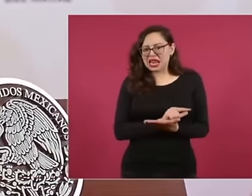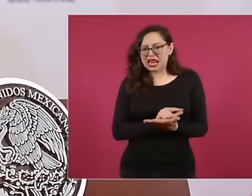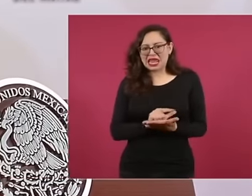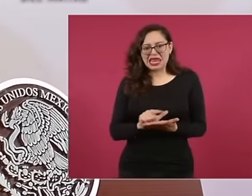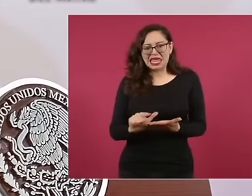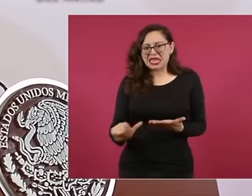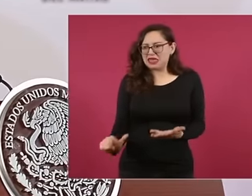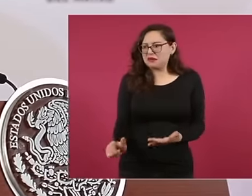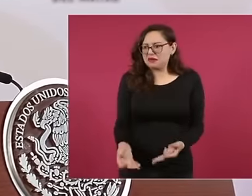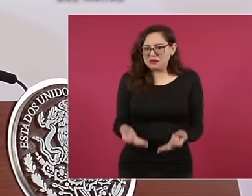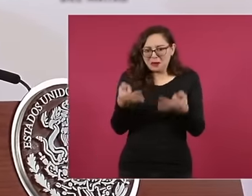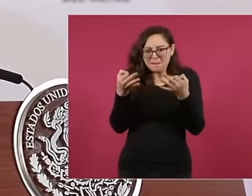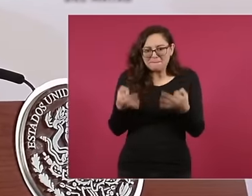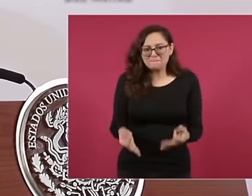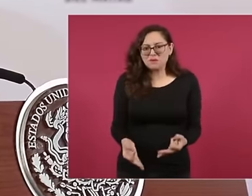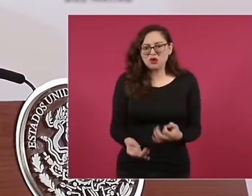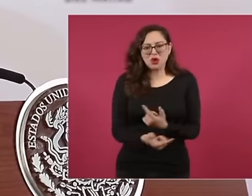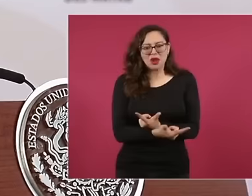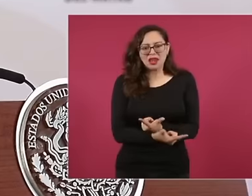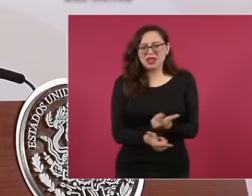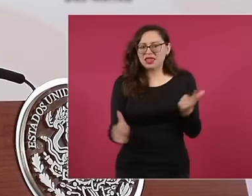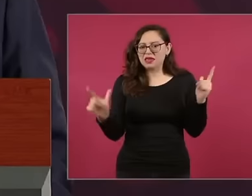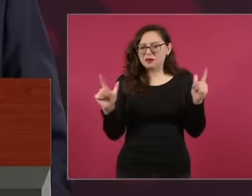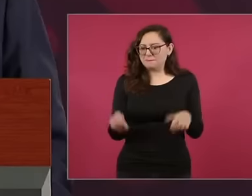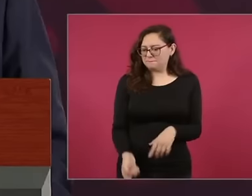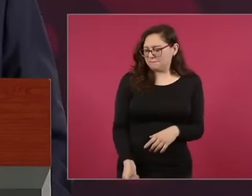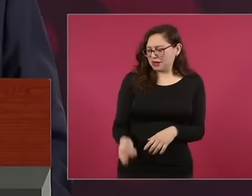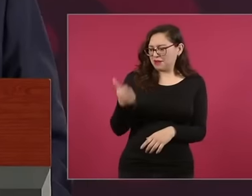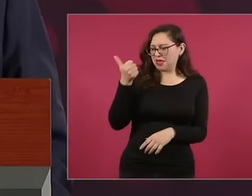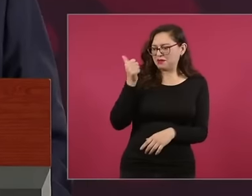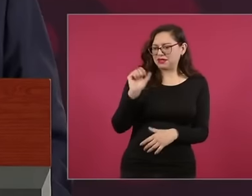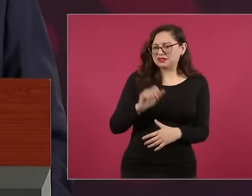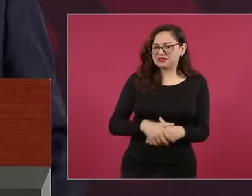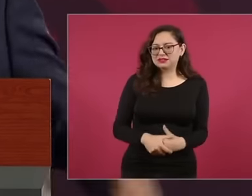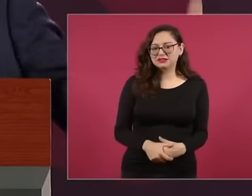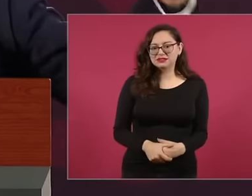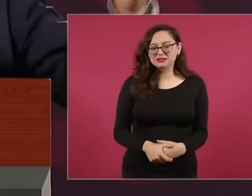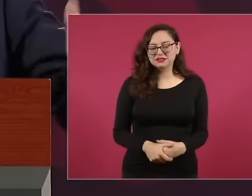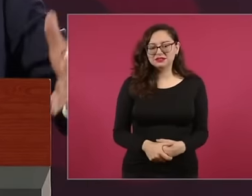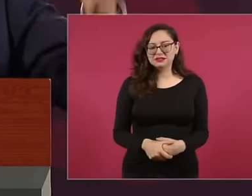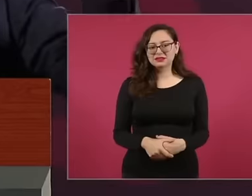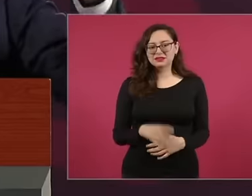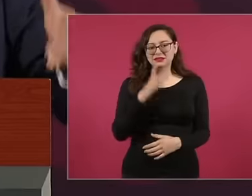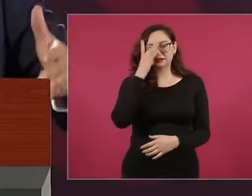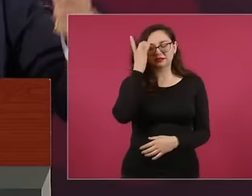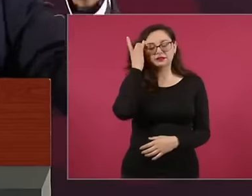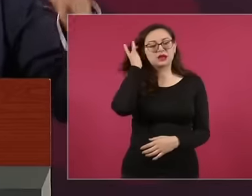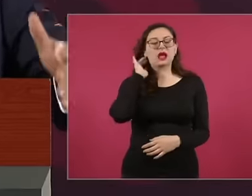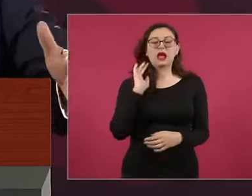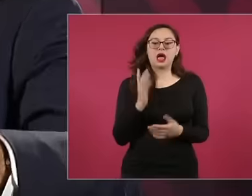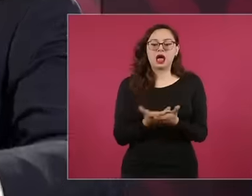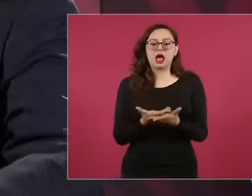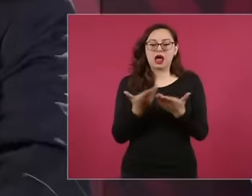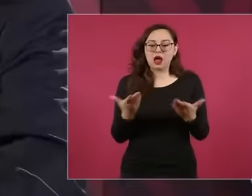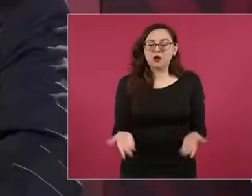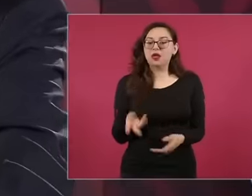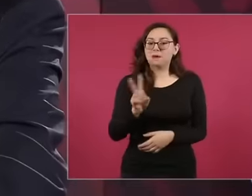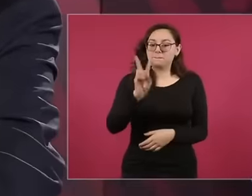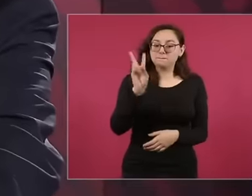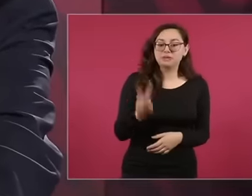when Now there is an authentic democracy, not like before,